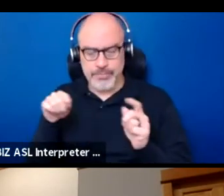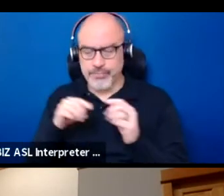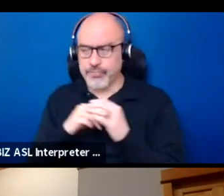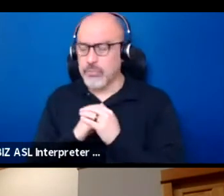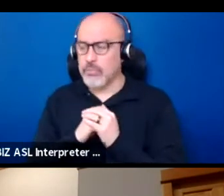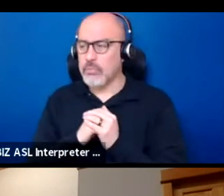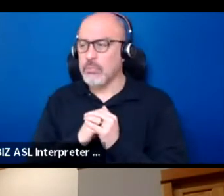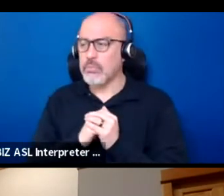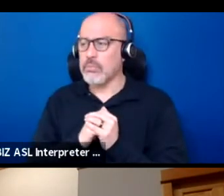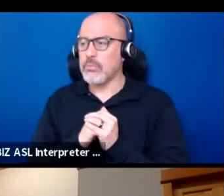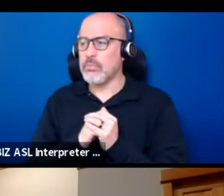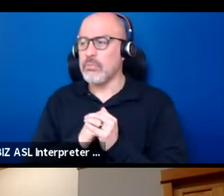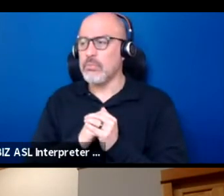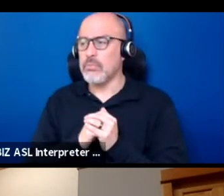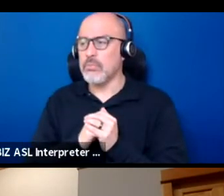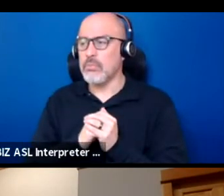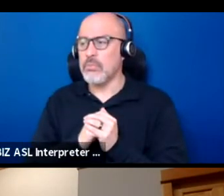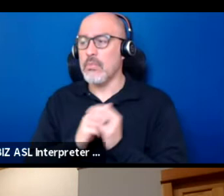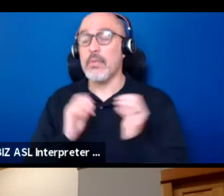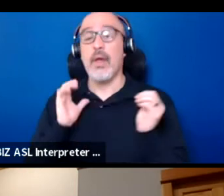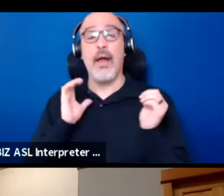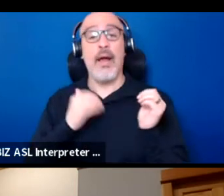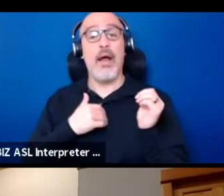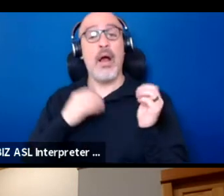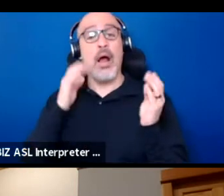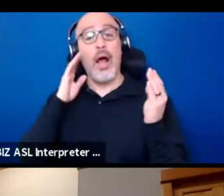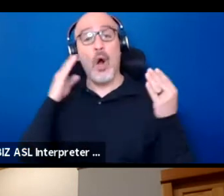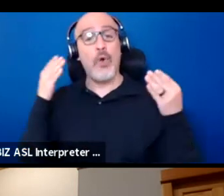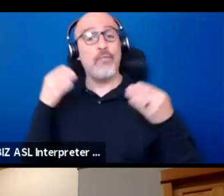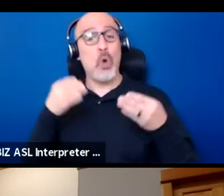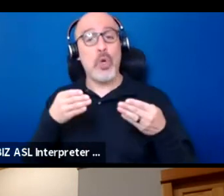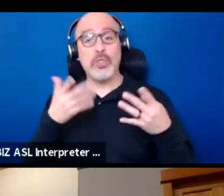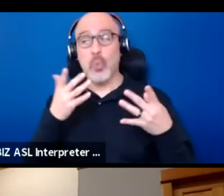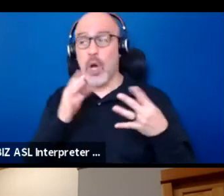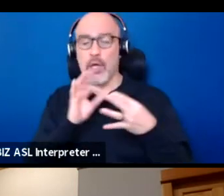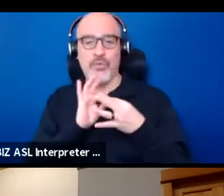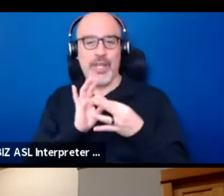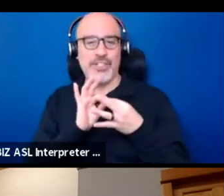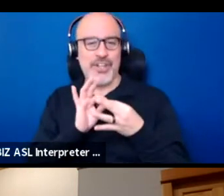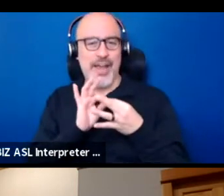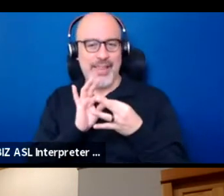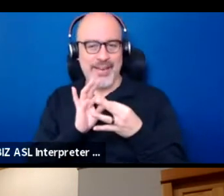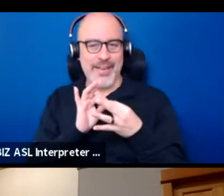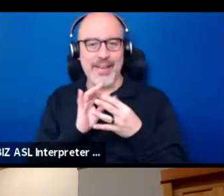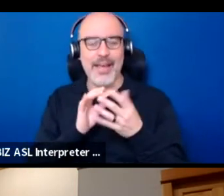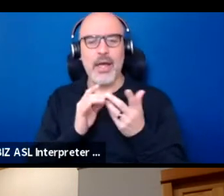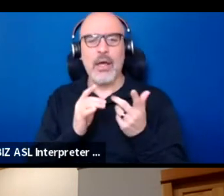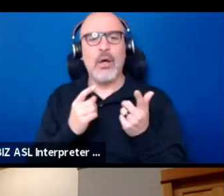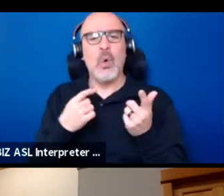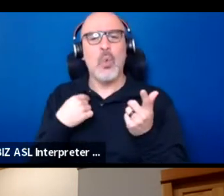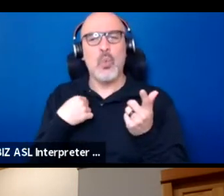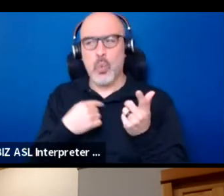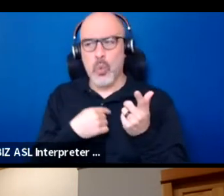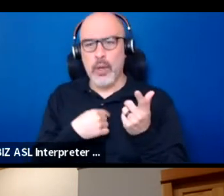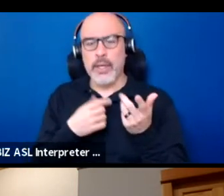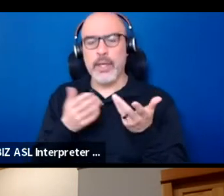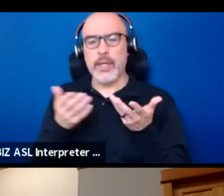our focus was on relationality. We dealt with these new arrivals